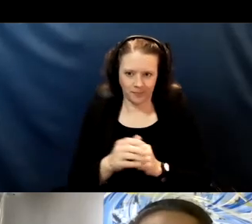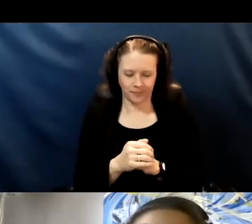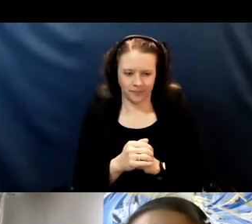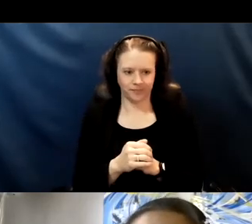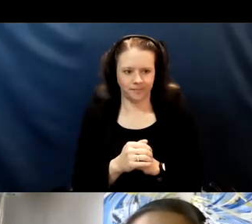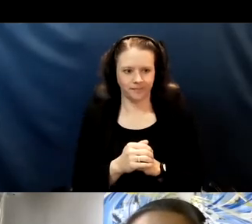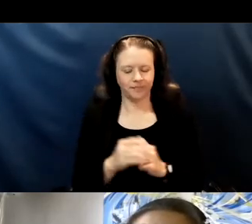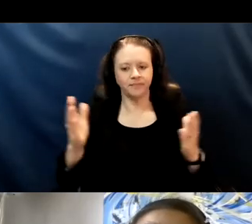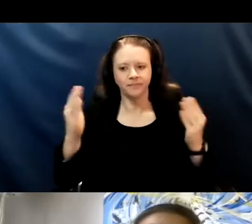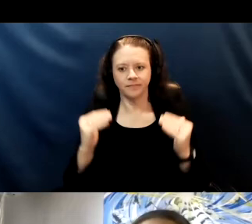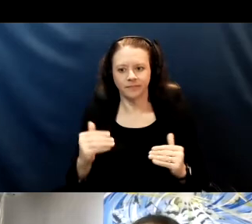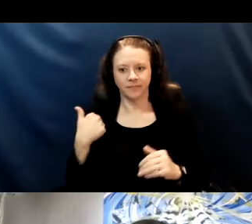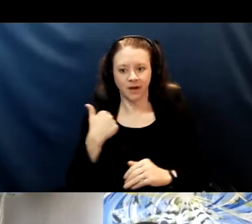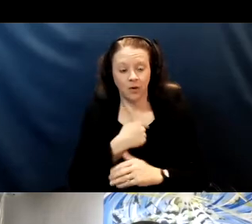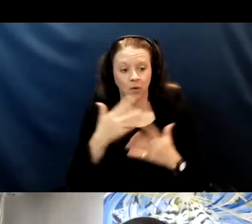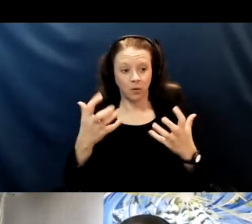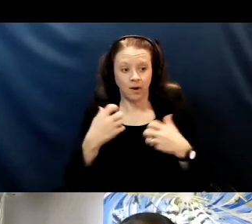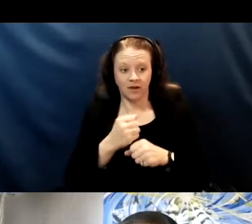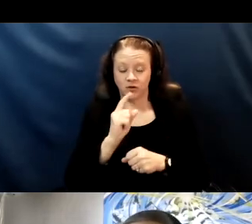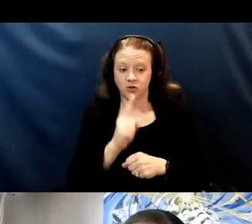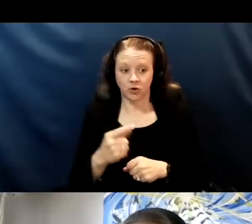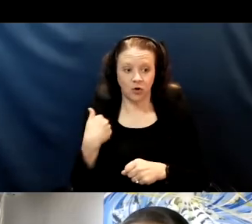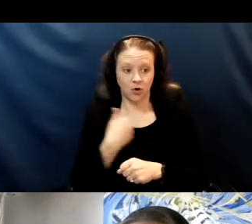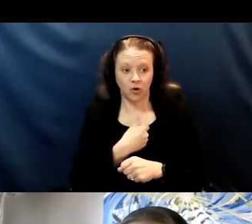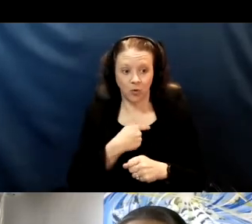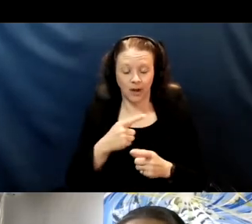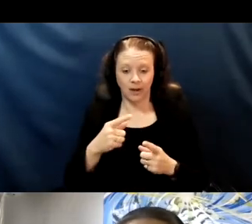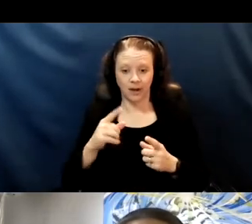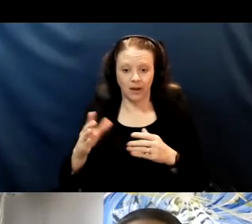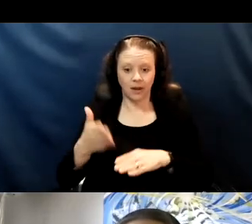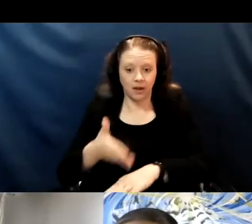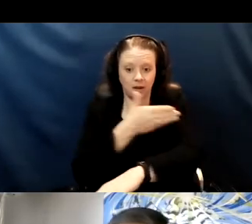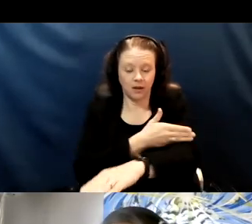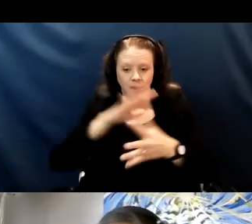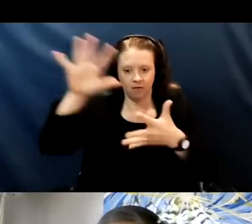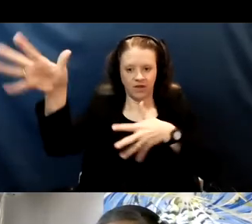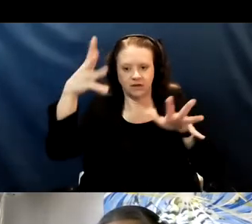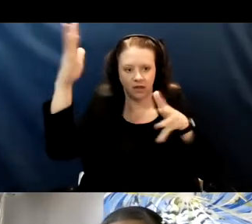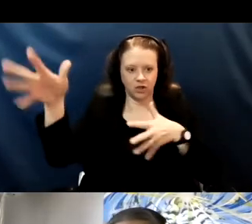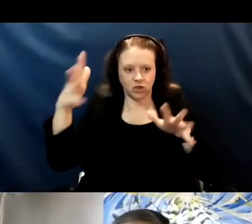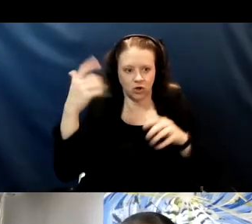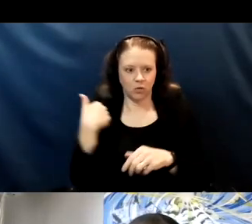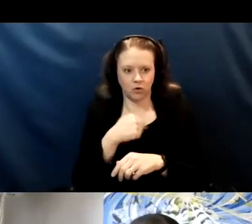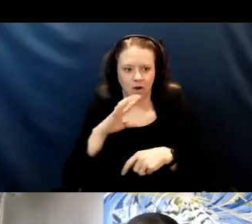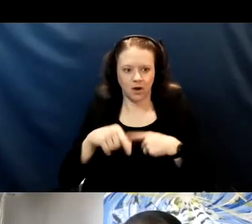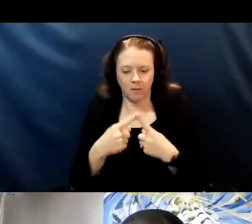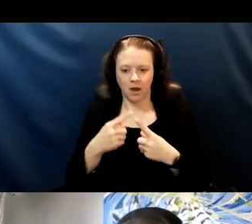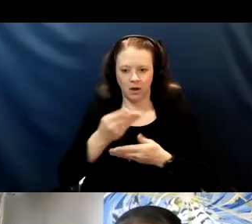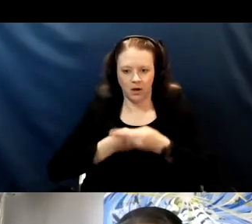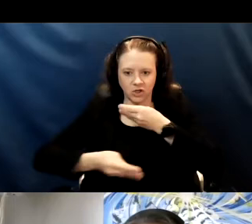And then we wanna make sure we're maximizing ventilation and so when we talk about ventilation, we're talking about exchange in the air